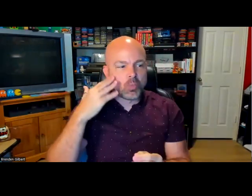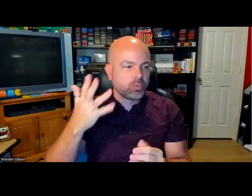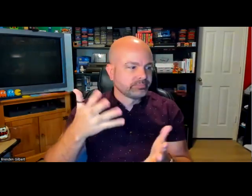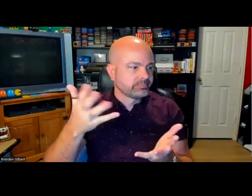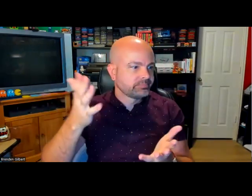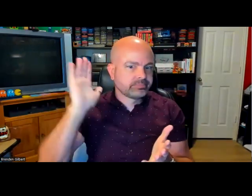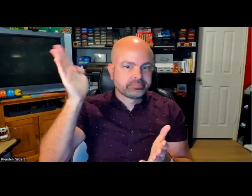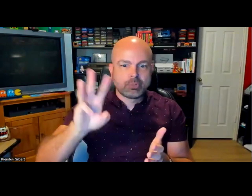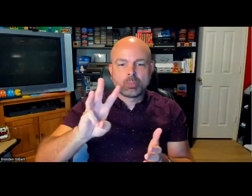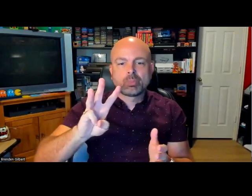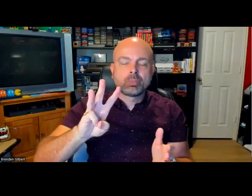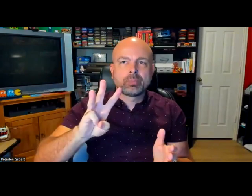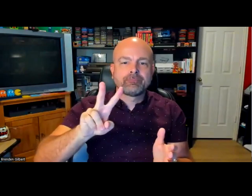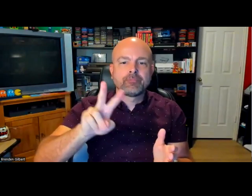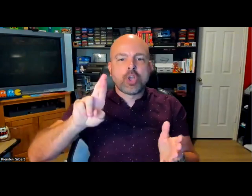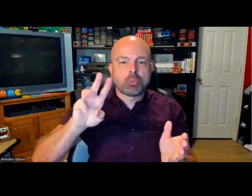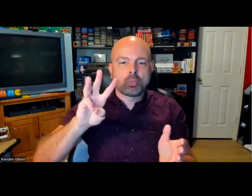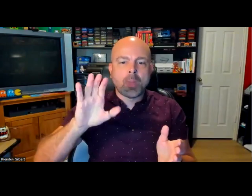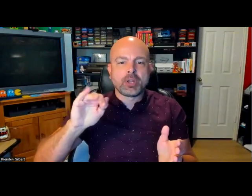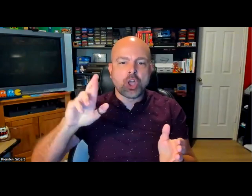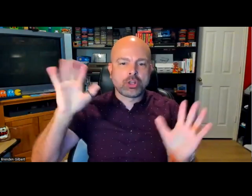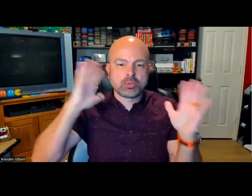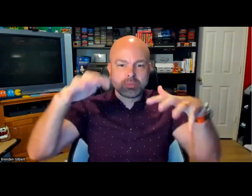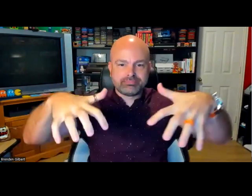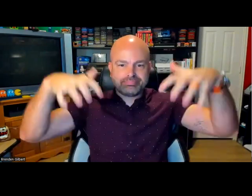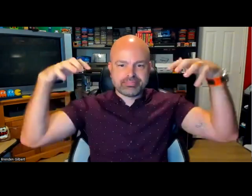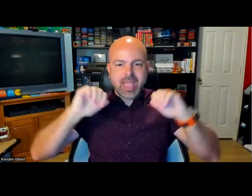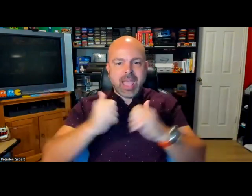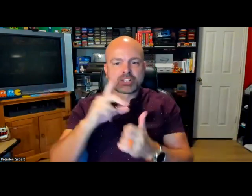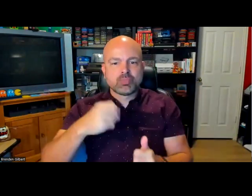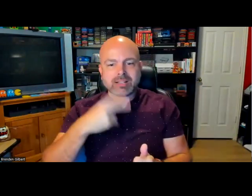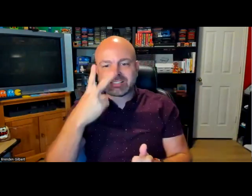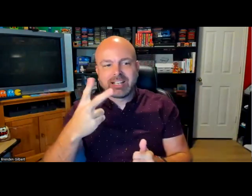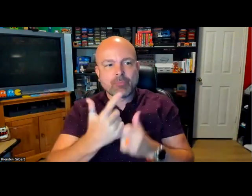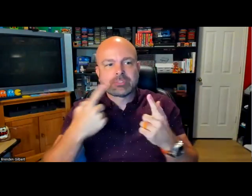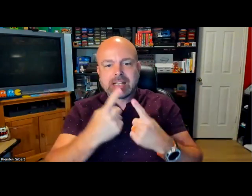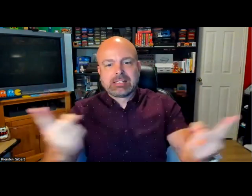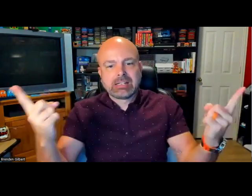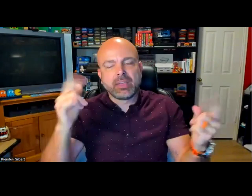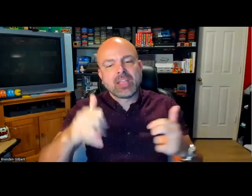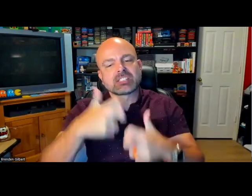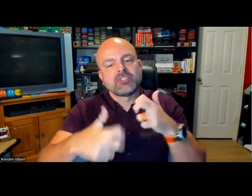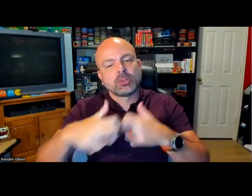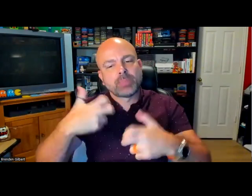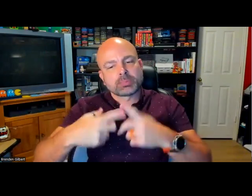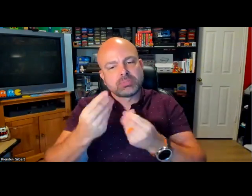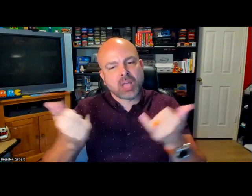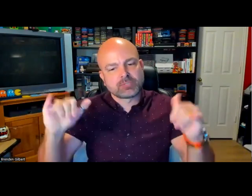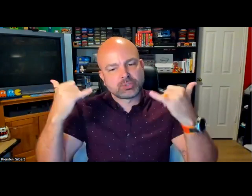sentences or something, or there is a VR webinar where people are